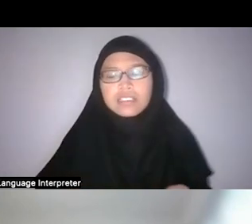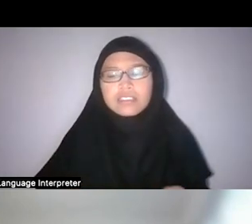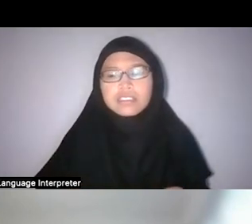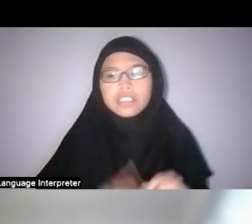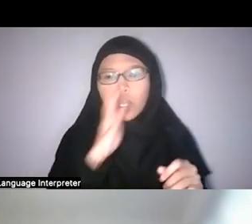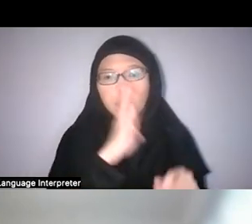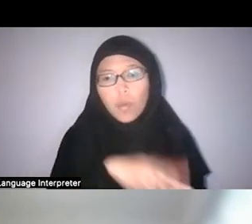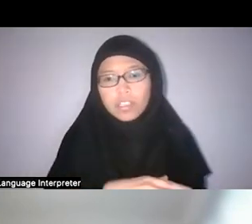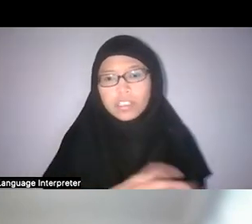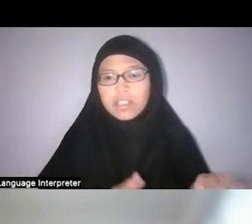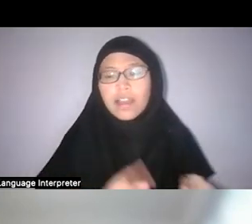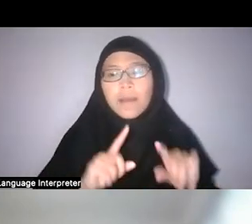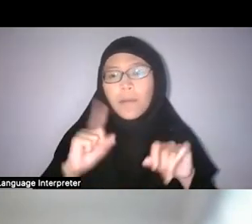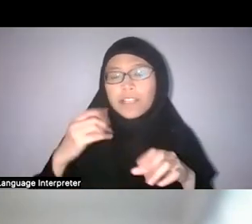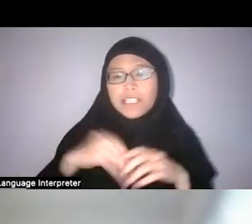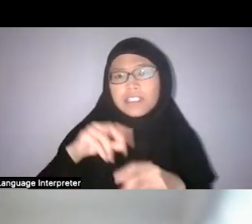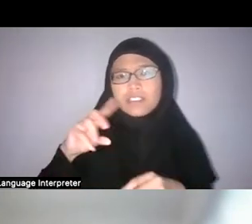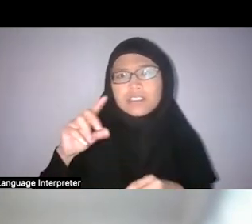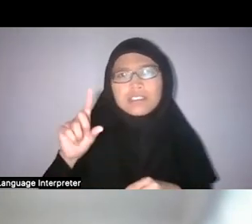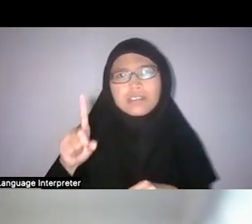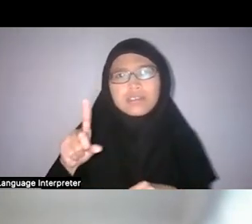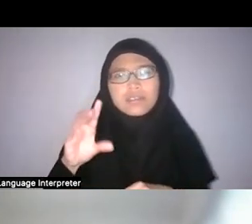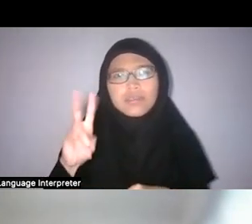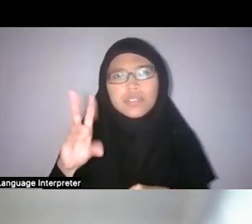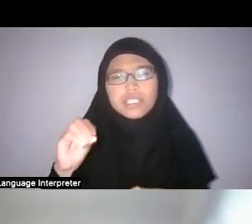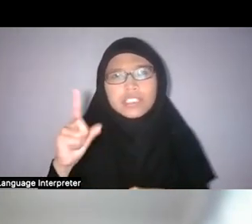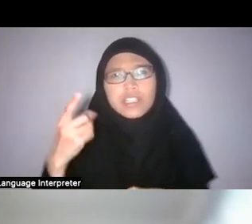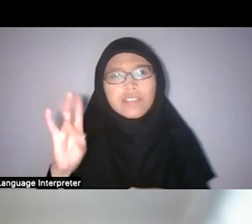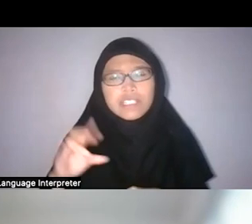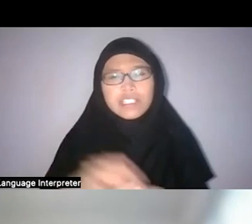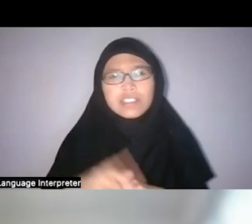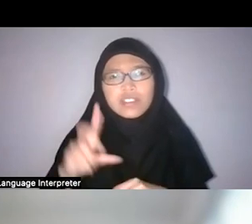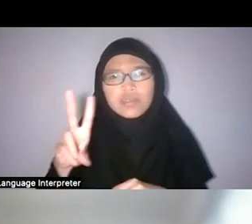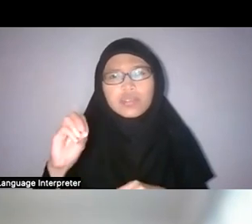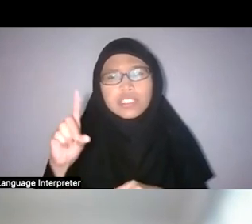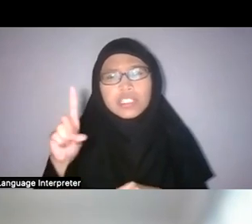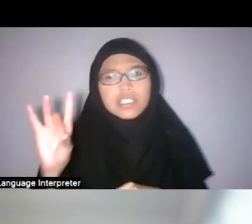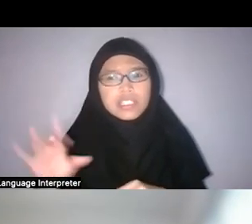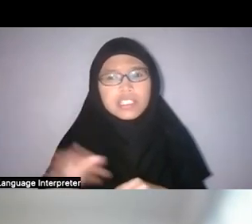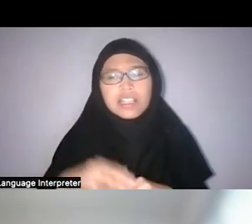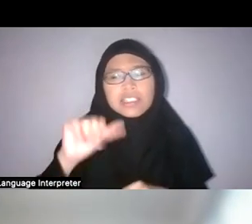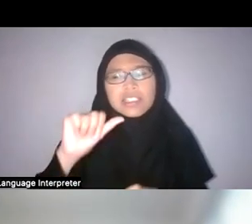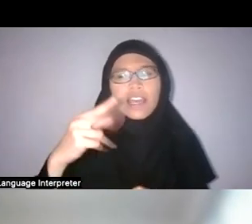that Agnes Joaquim finally got officially acknowledged as the creator of Vanda Miss Joaquim.